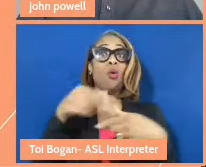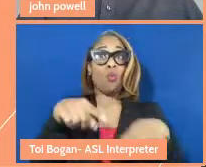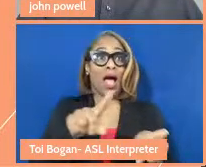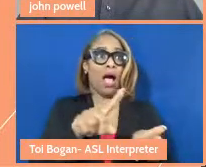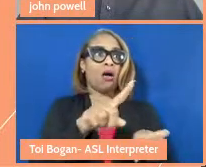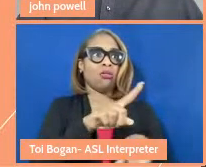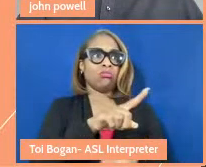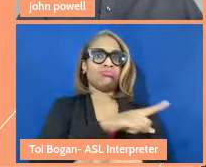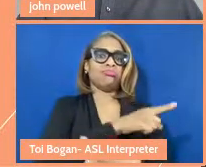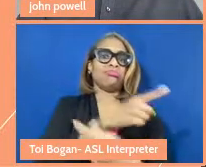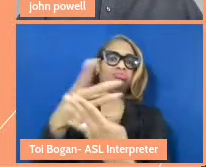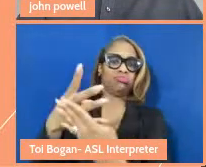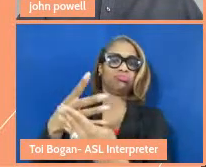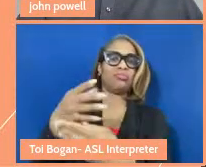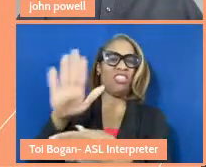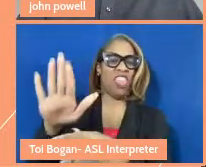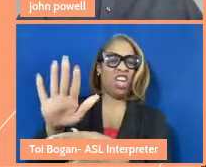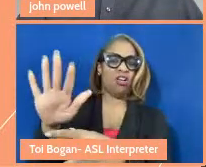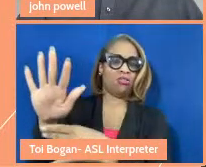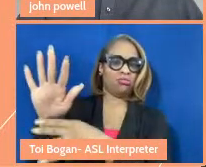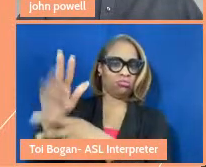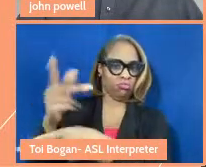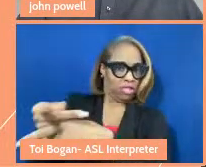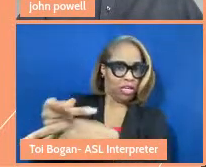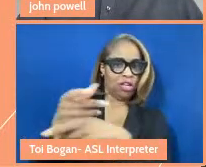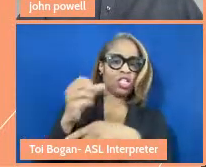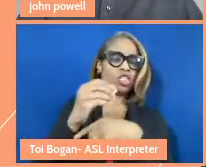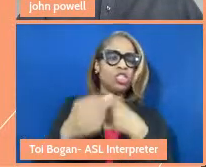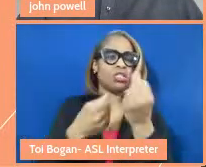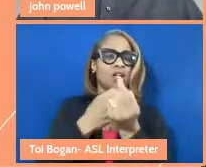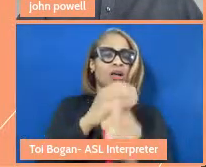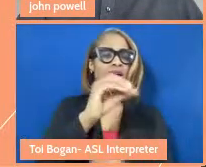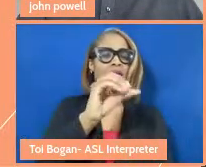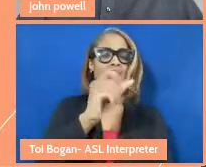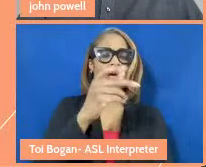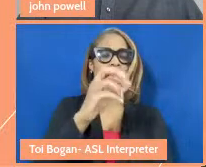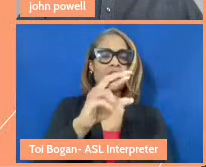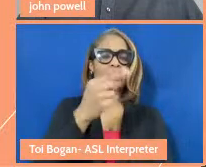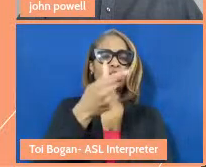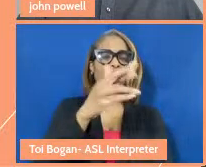And I think she supported Oscar Grant's family. Oscar Grant was killed in 2009